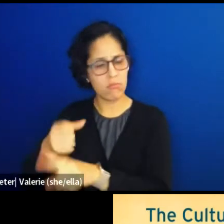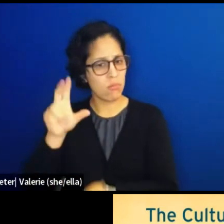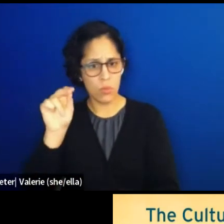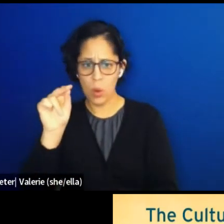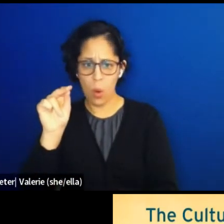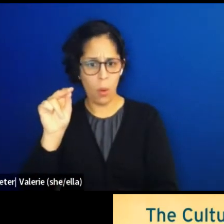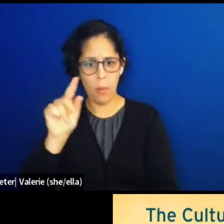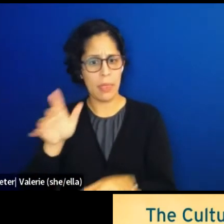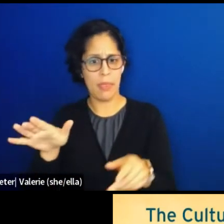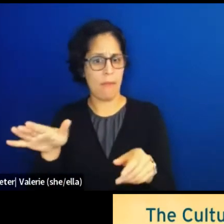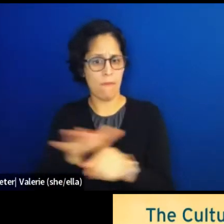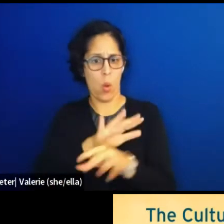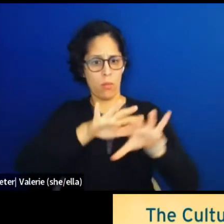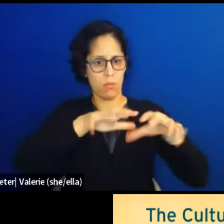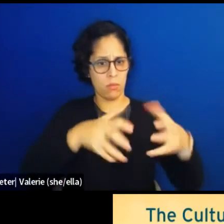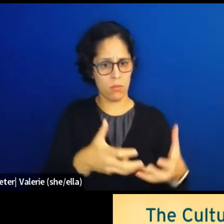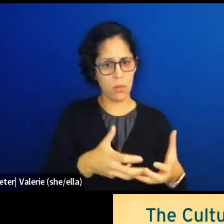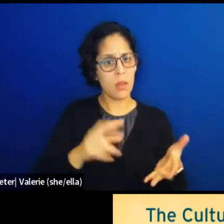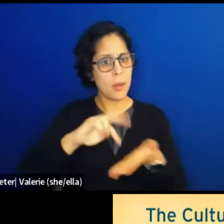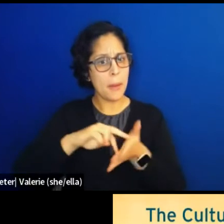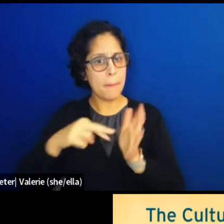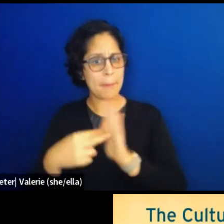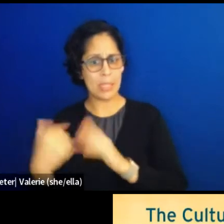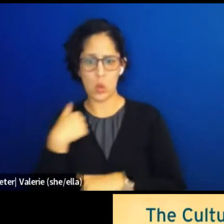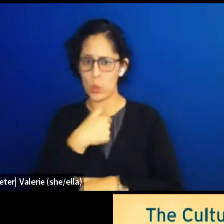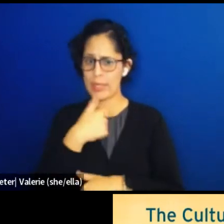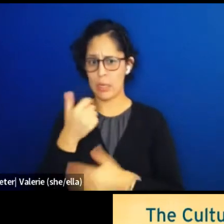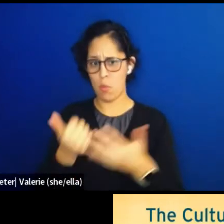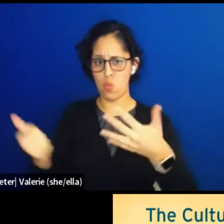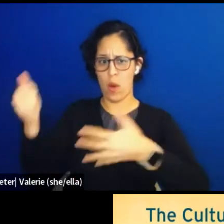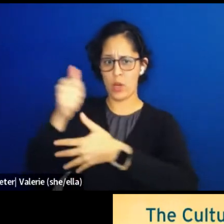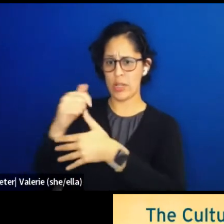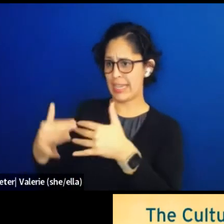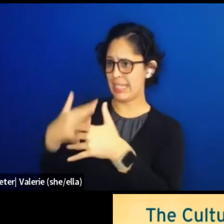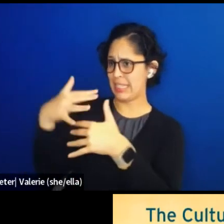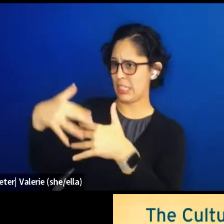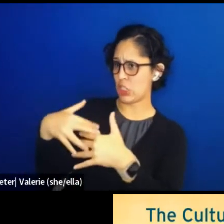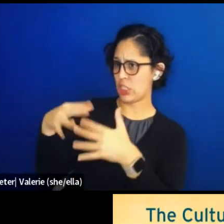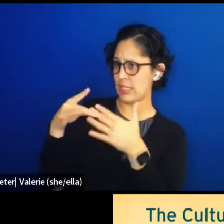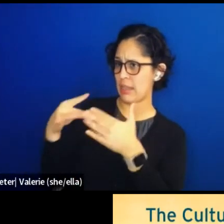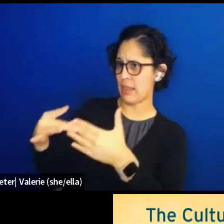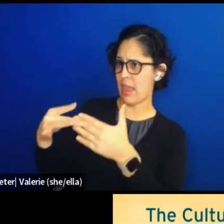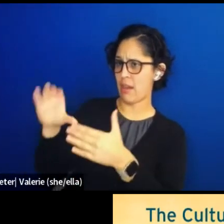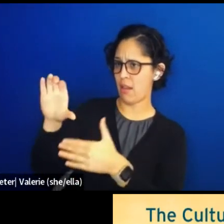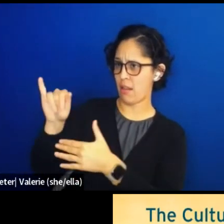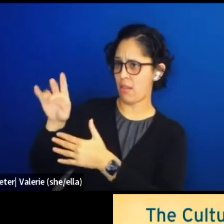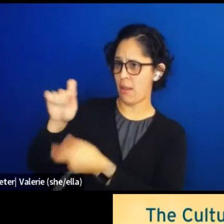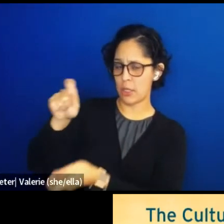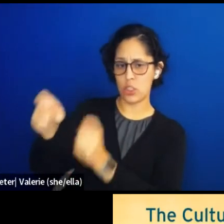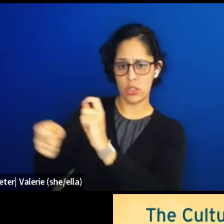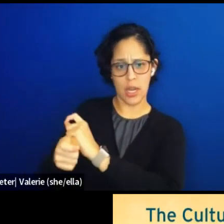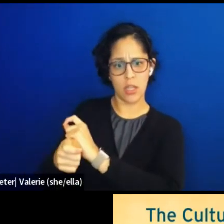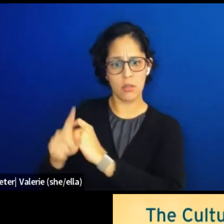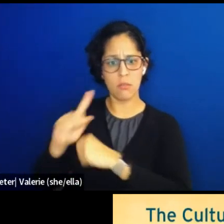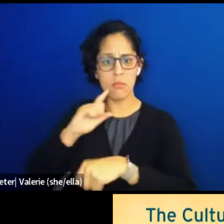we will not only be in effective, but it's likely will actually reinforce the colonialism